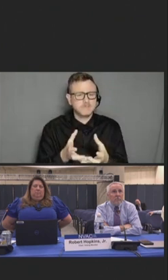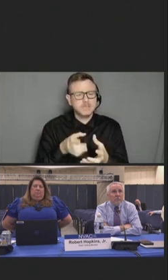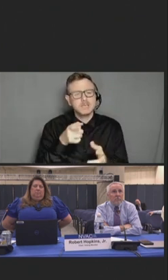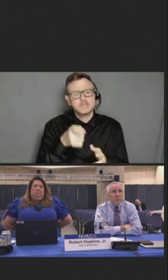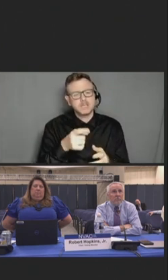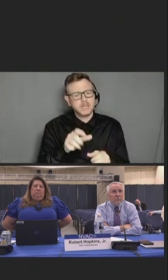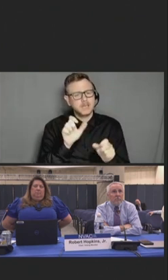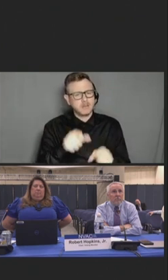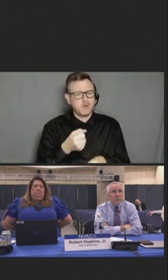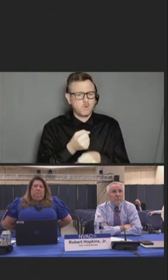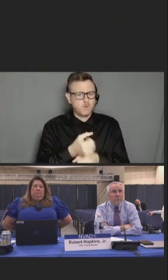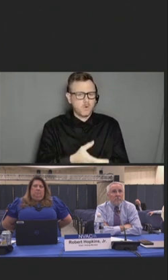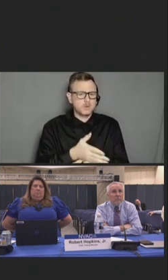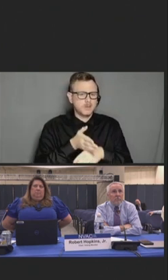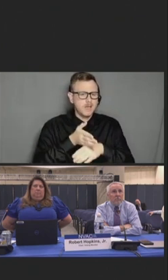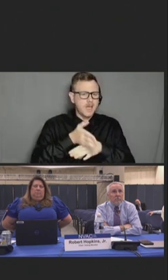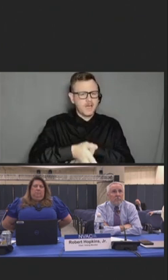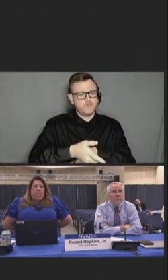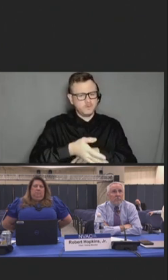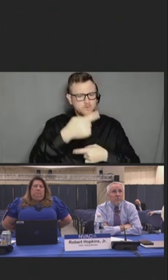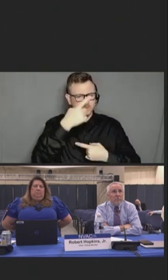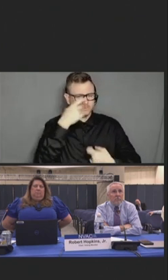to psychological trauma such as a life threat.